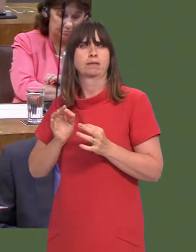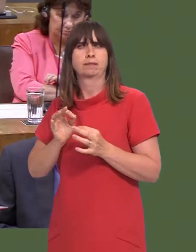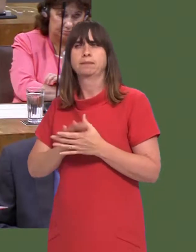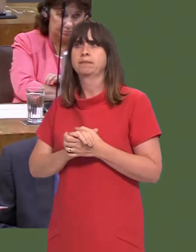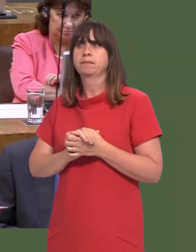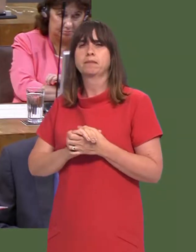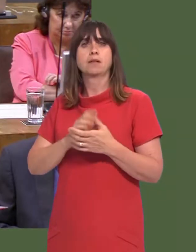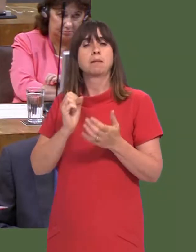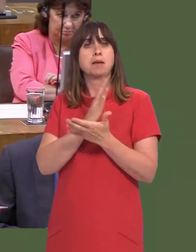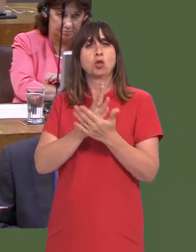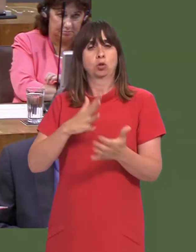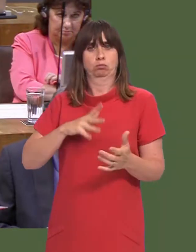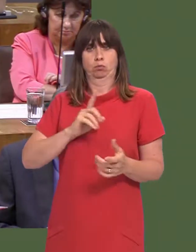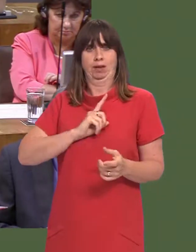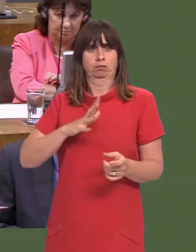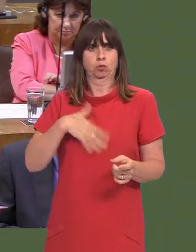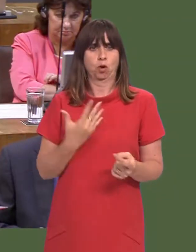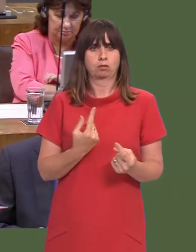have to sell as individuals.